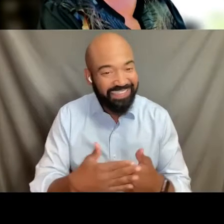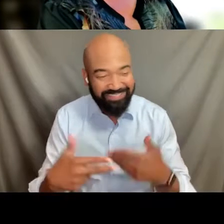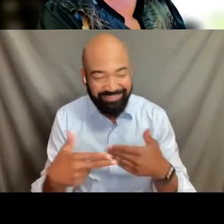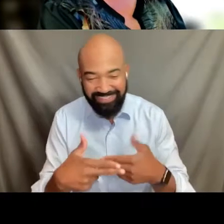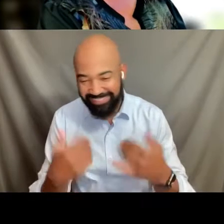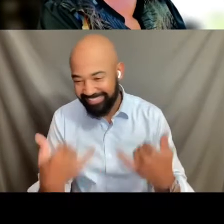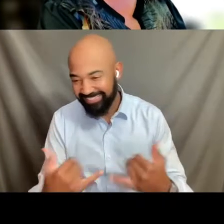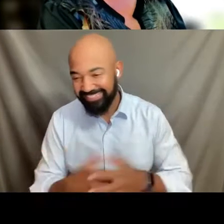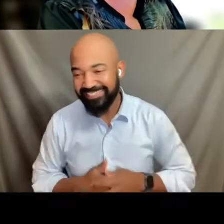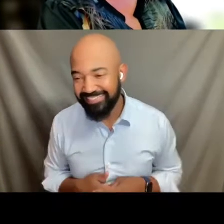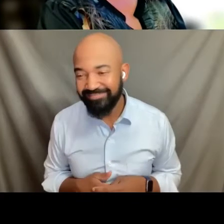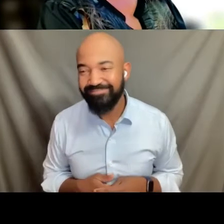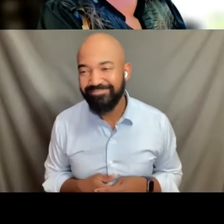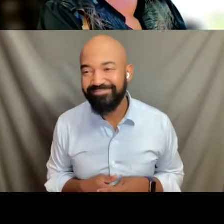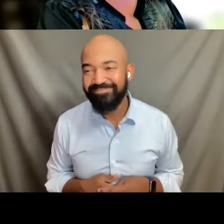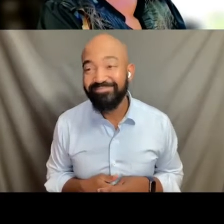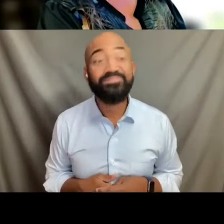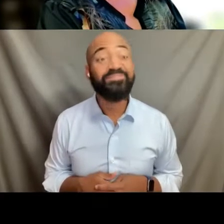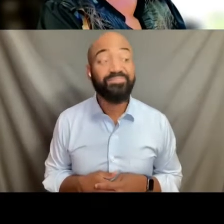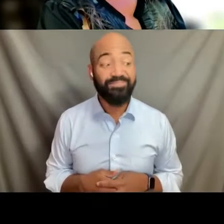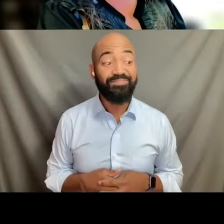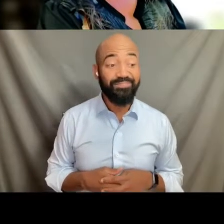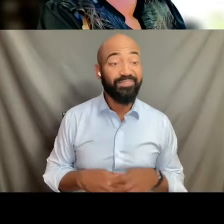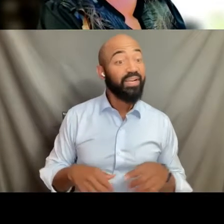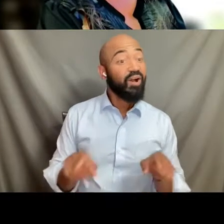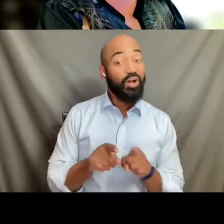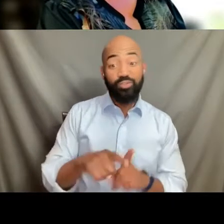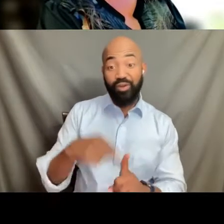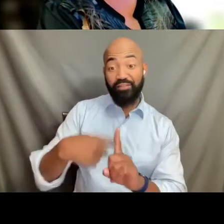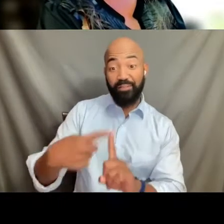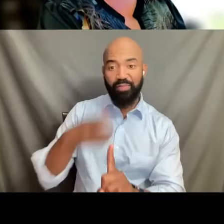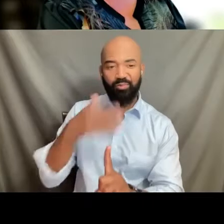Every month we're gonna give you an action opportunity.